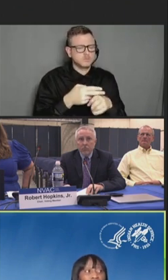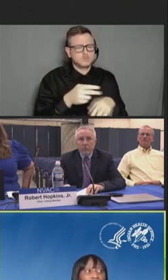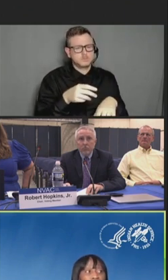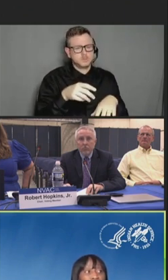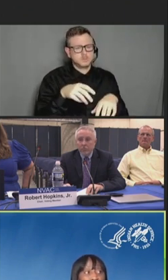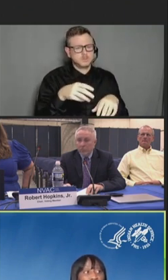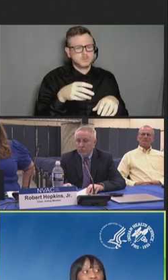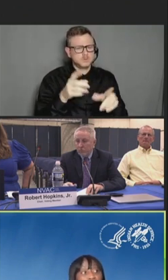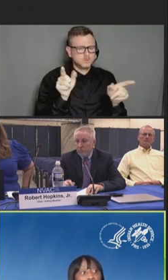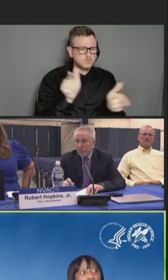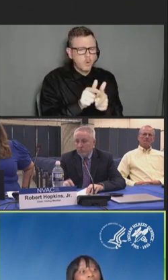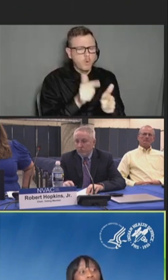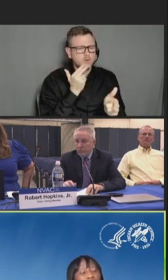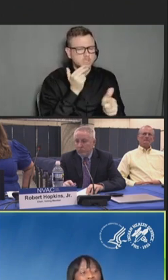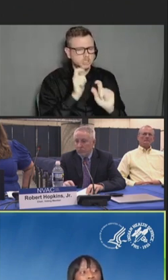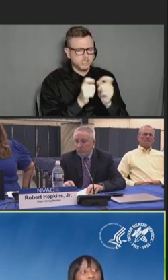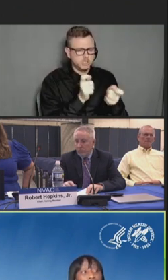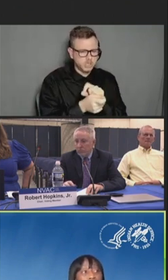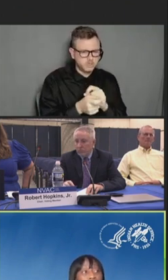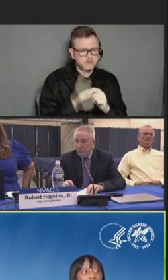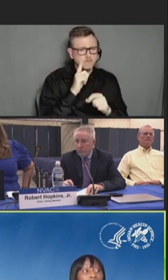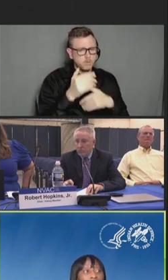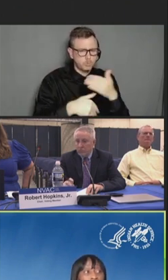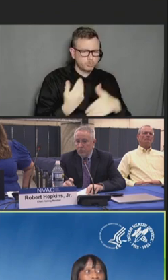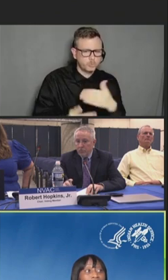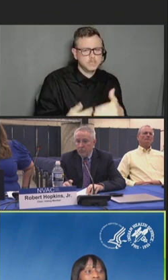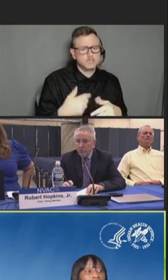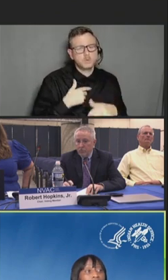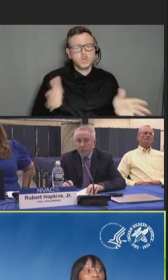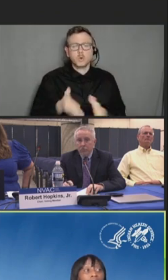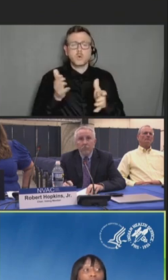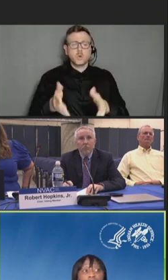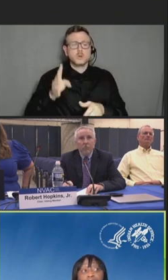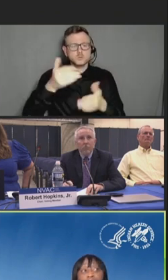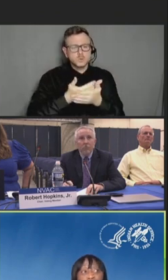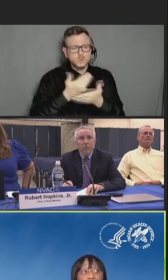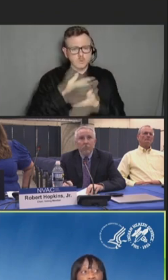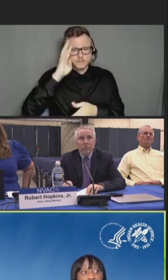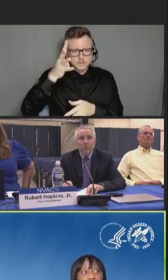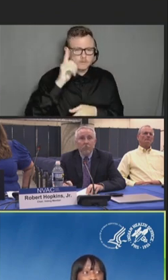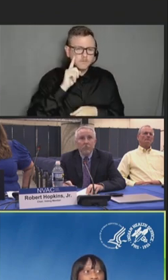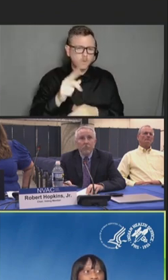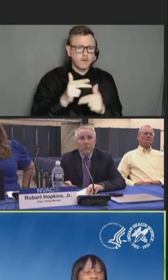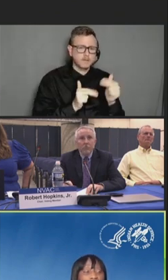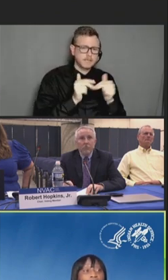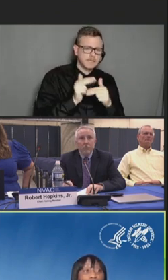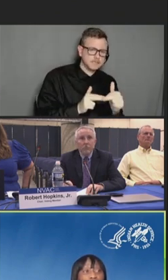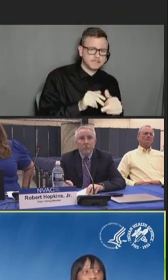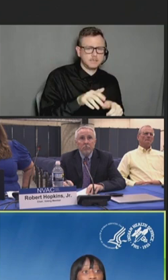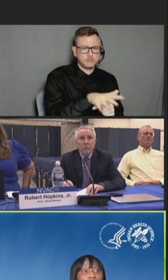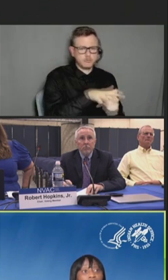encouraging innovation within our facility insights, embracing failure as a part of change,